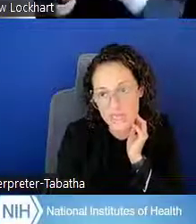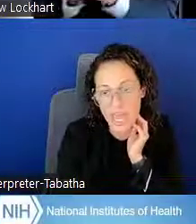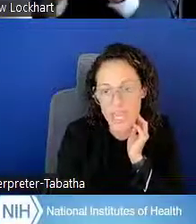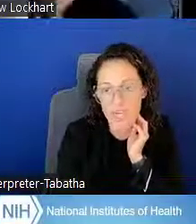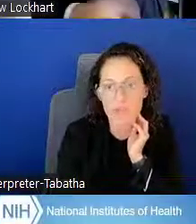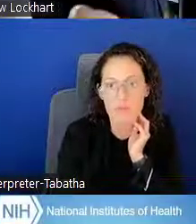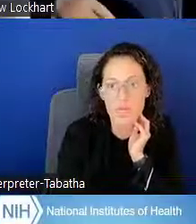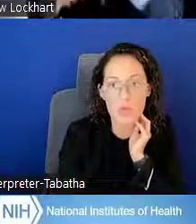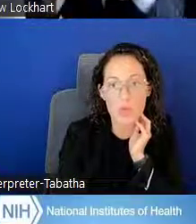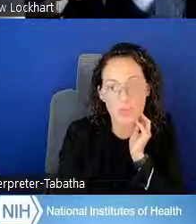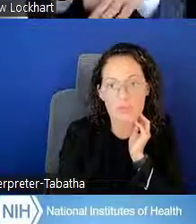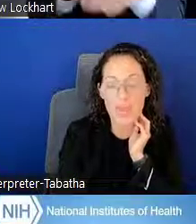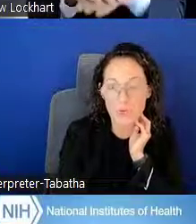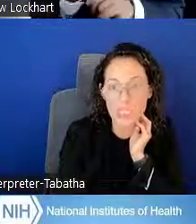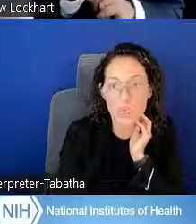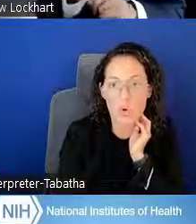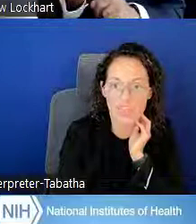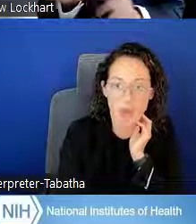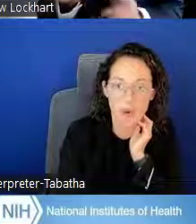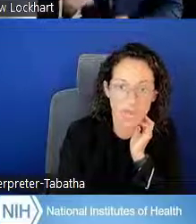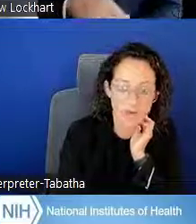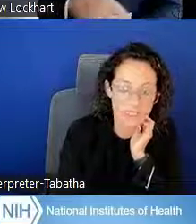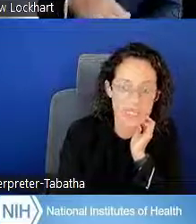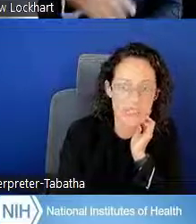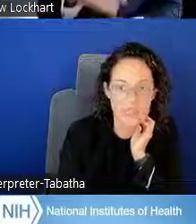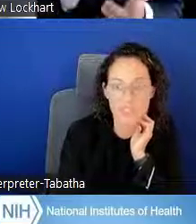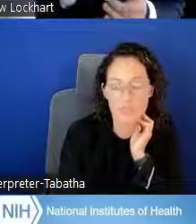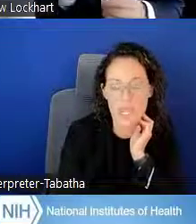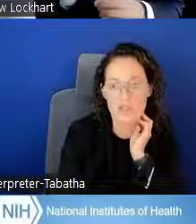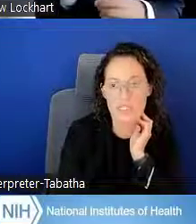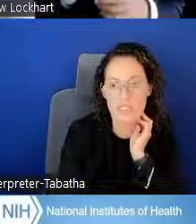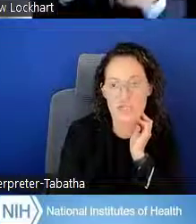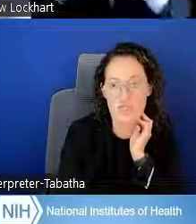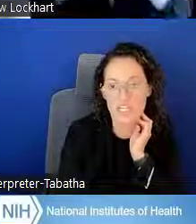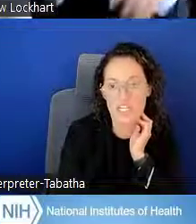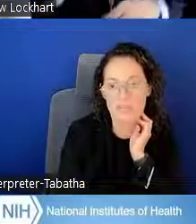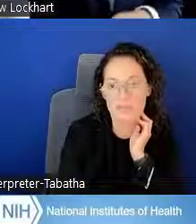that could be with penalty or without penalty. It does depend on the situation.